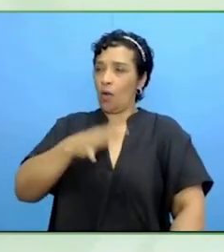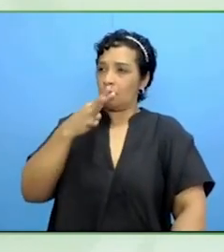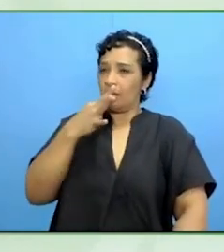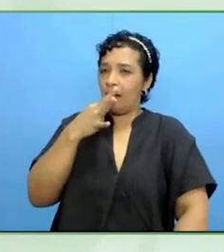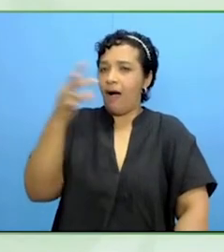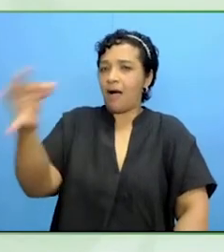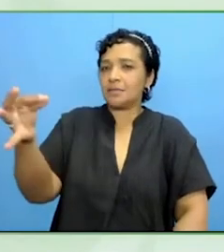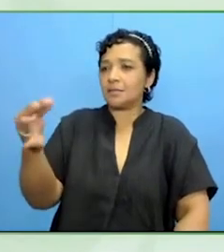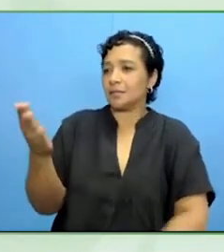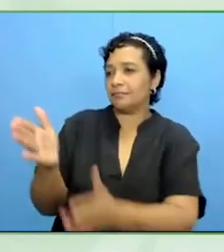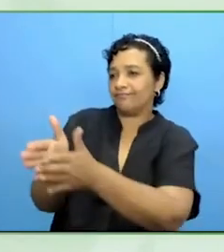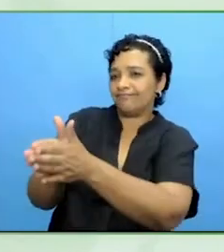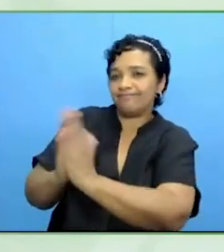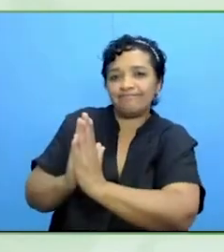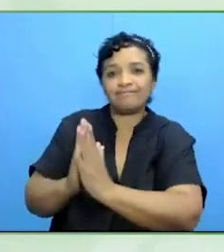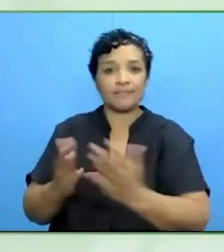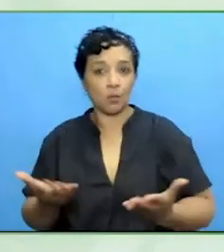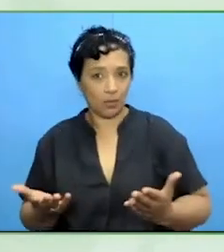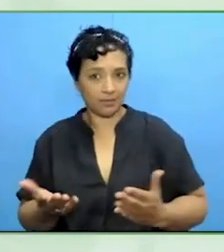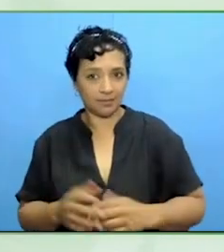forward on planning to spend the 25 billion?